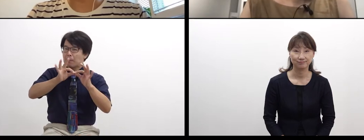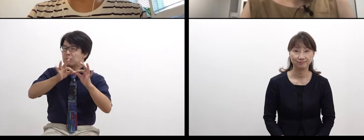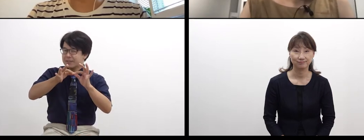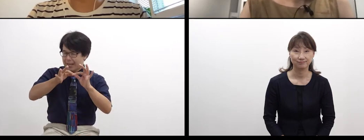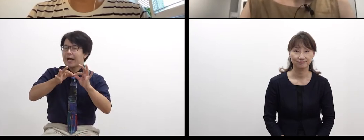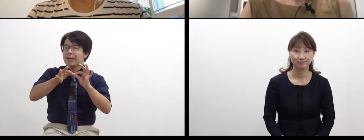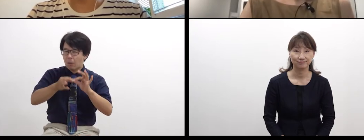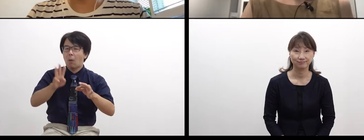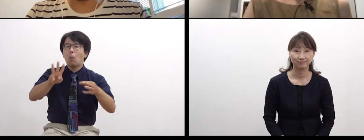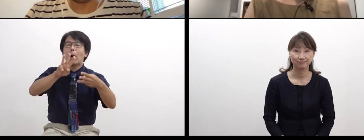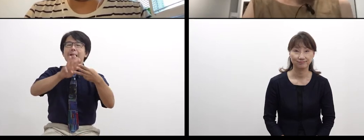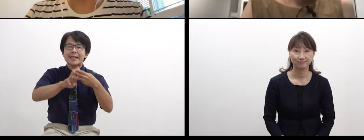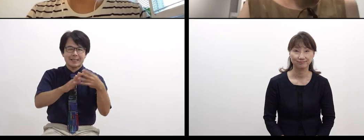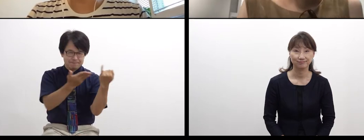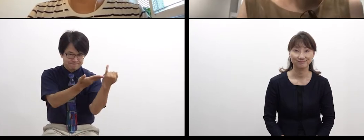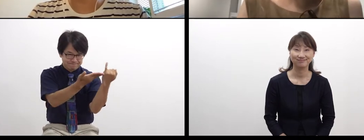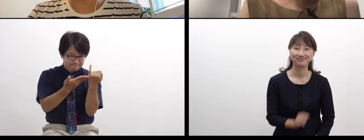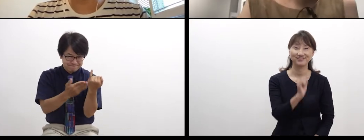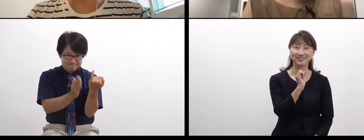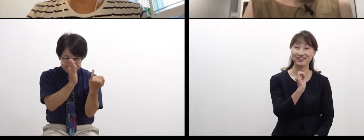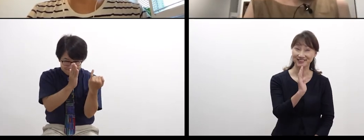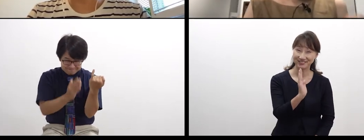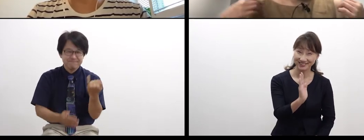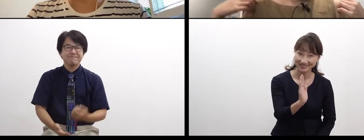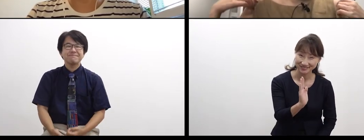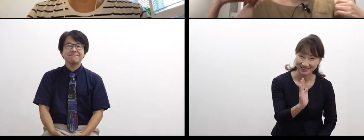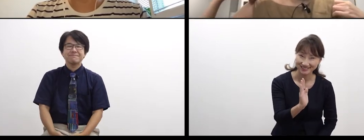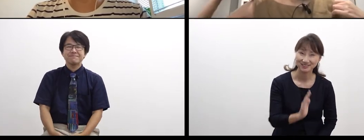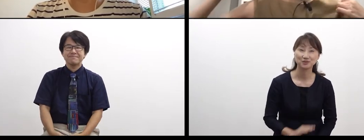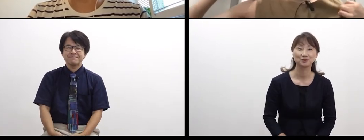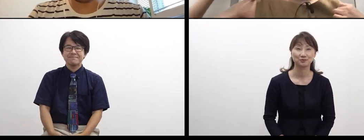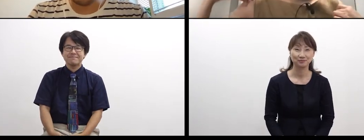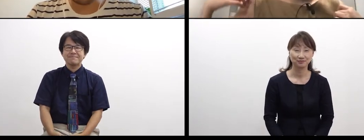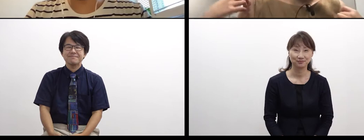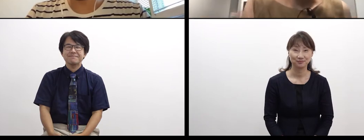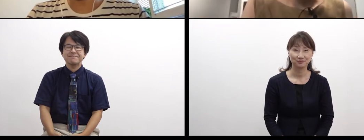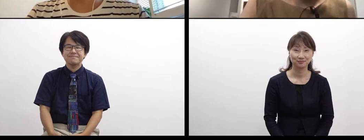Thanks in advance. WADA: Thanks in advance.